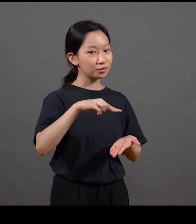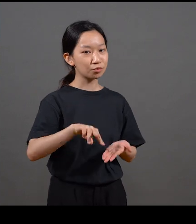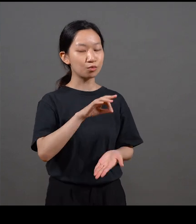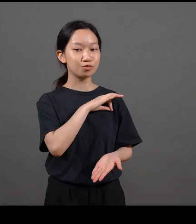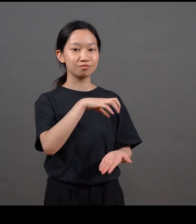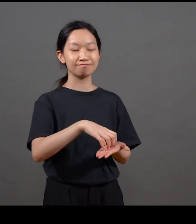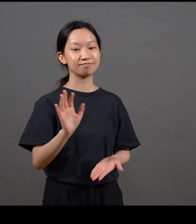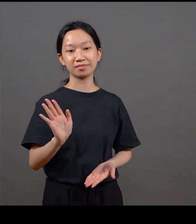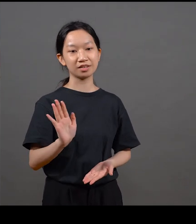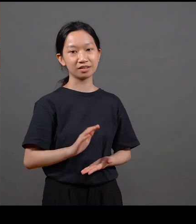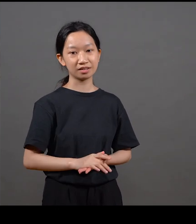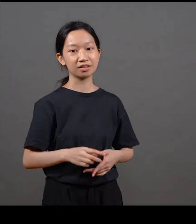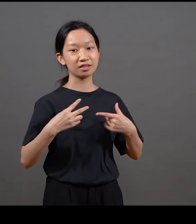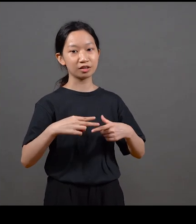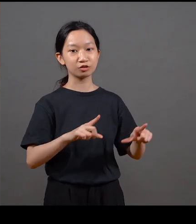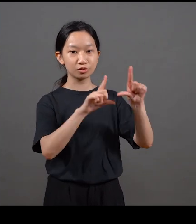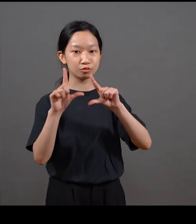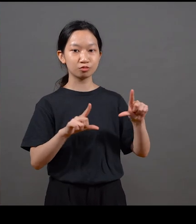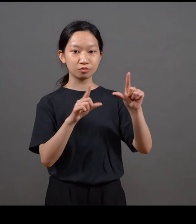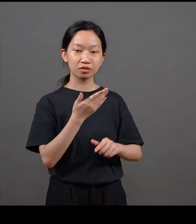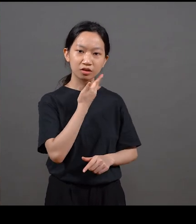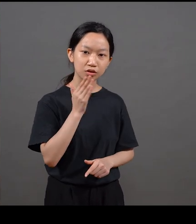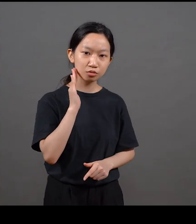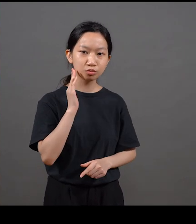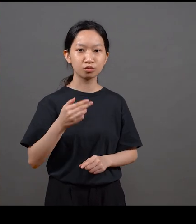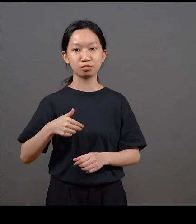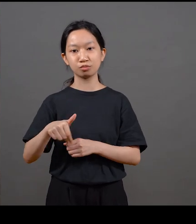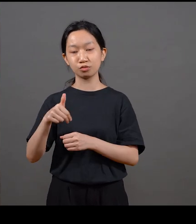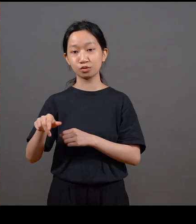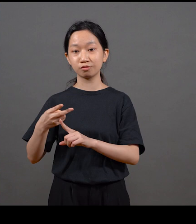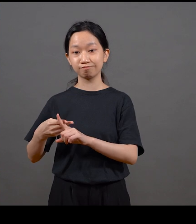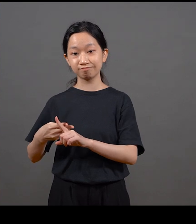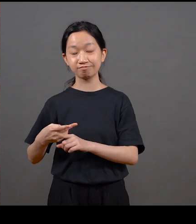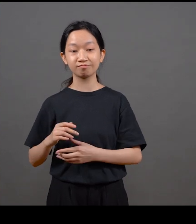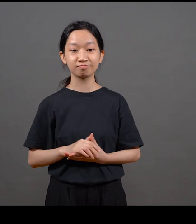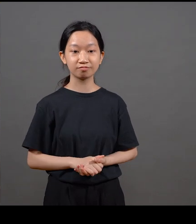The idea of club here is not the dancing club Kind of like a proponent of a particular kind of lifestyle or taste making